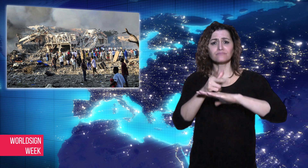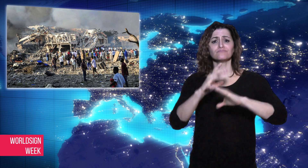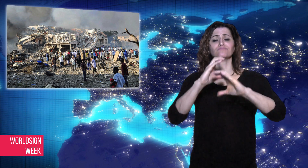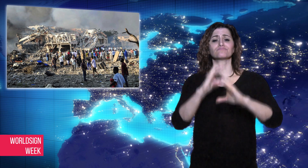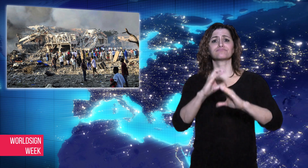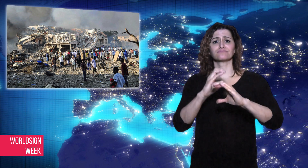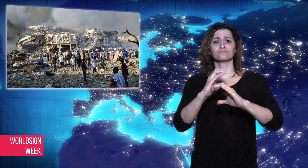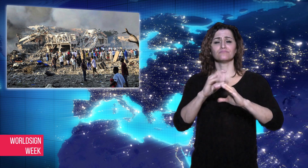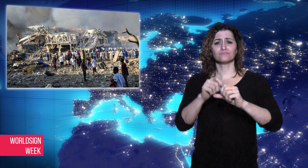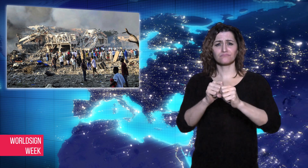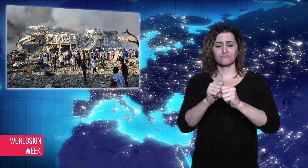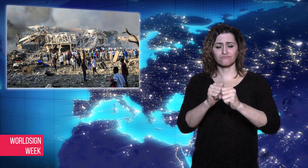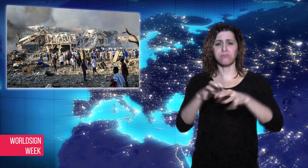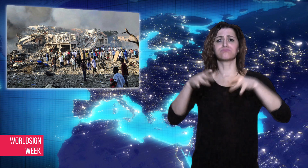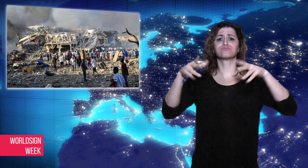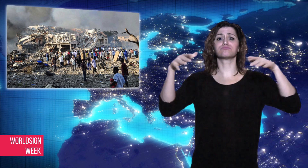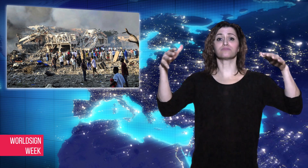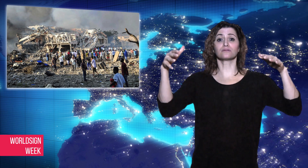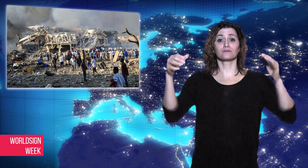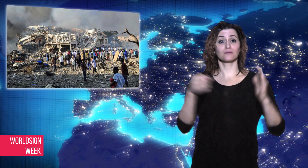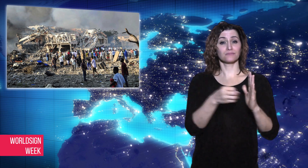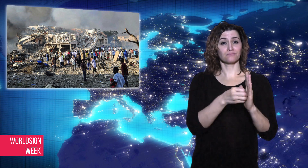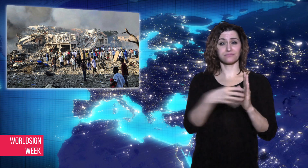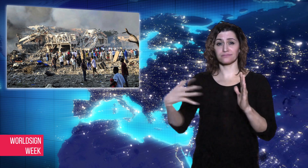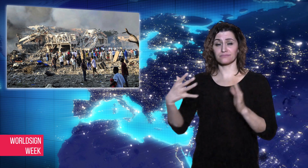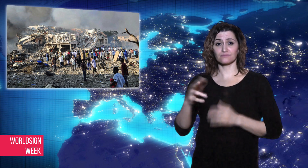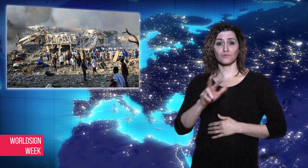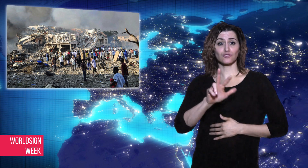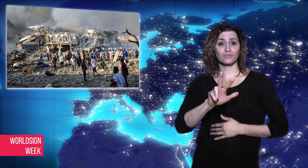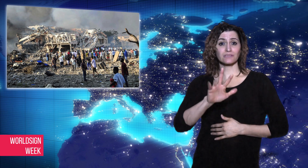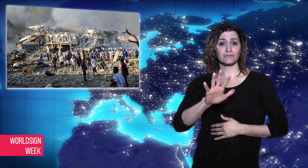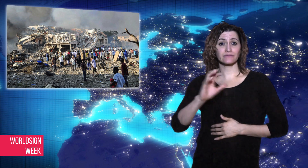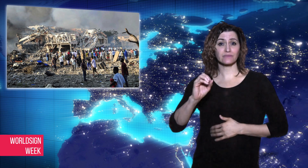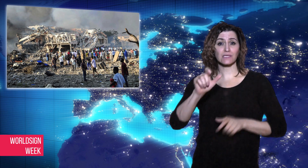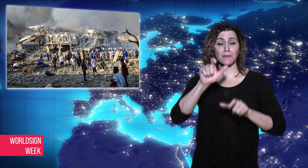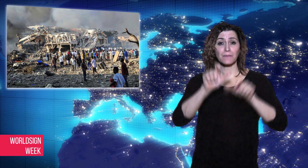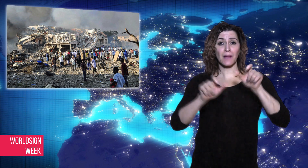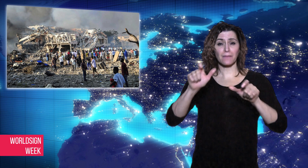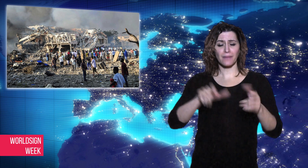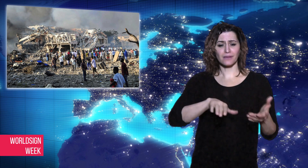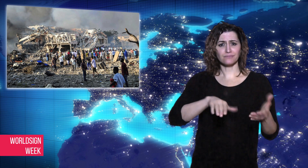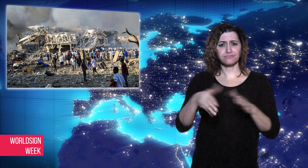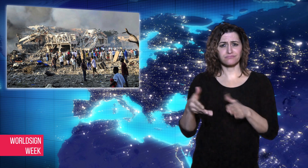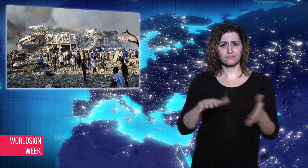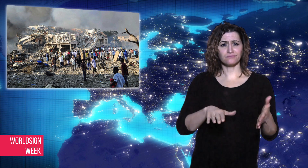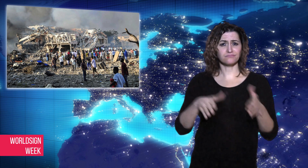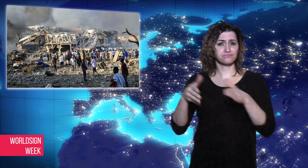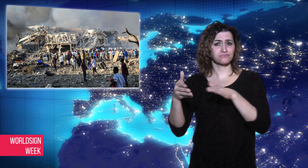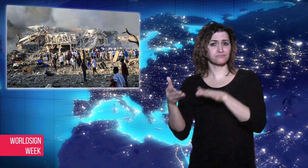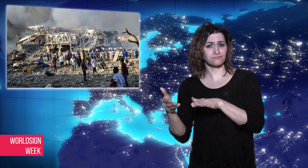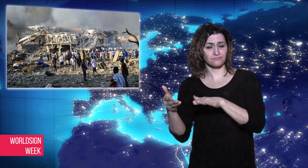truck bombing that killed 350 people,